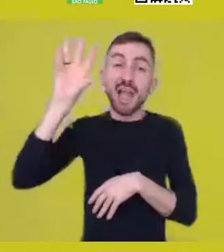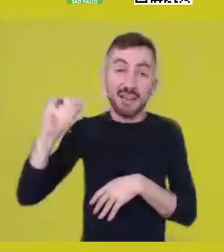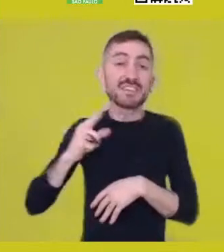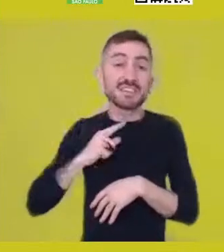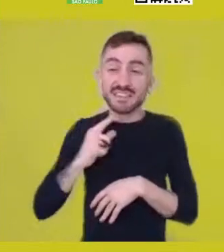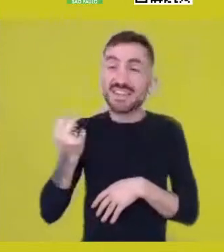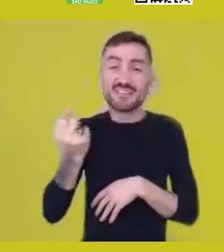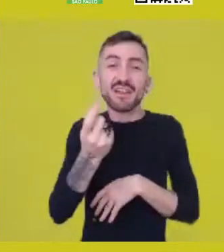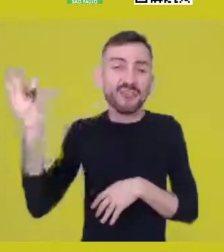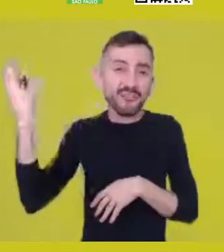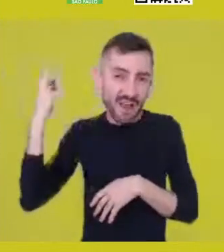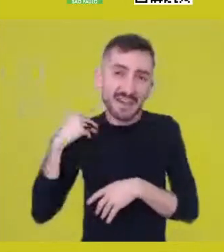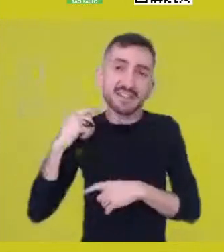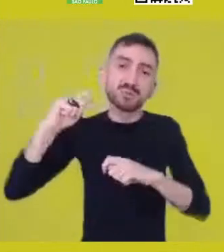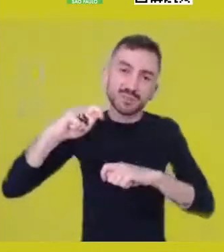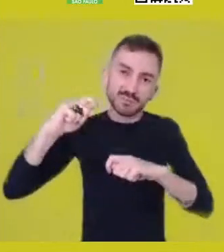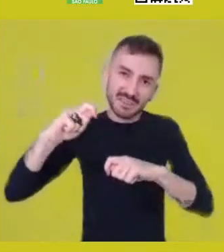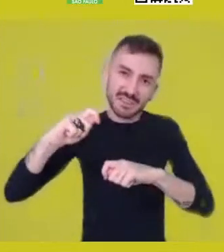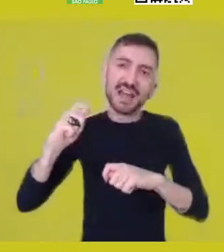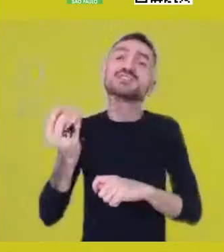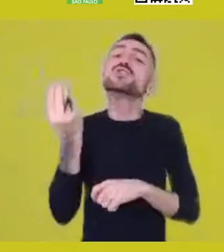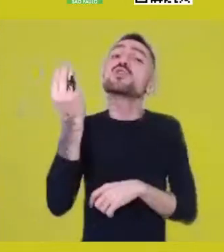of presenting us this configuration of being,